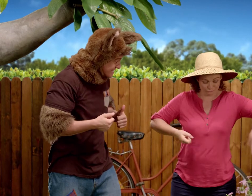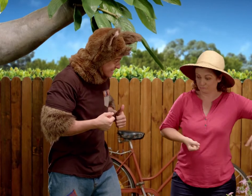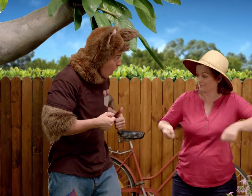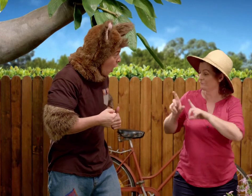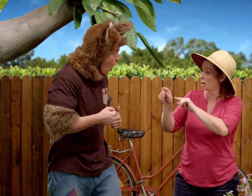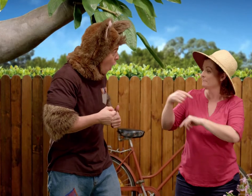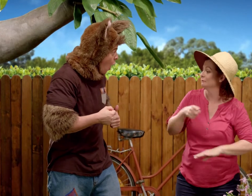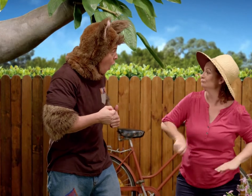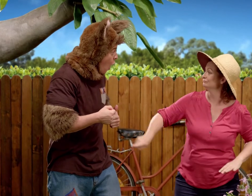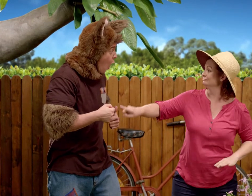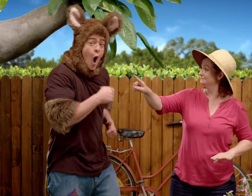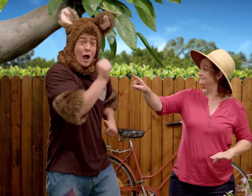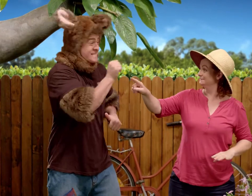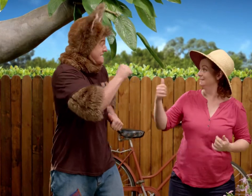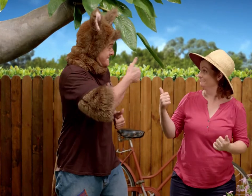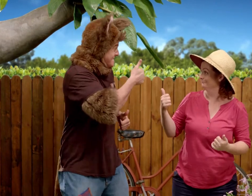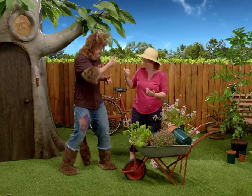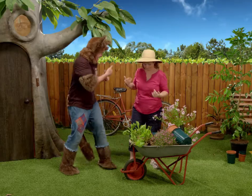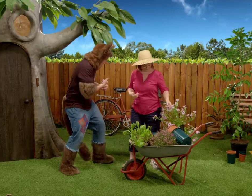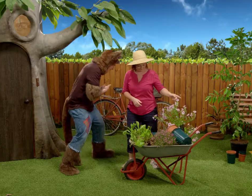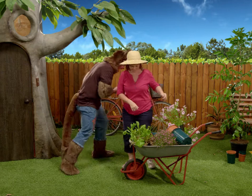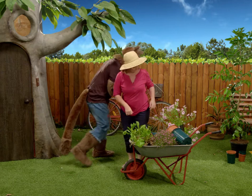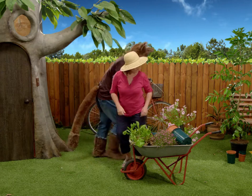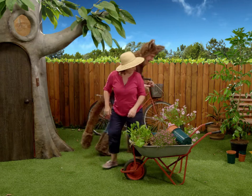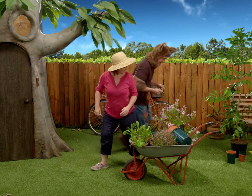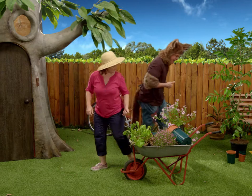Can you follow me with the wheelbarrow please? Okay.